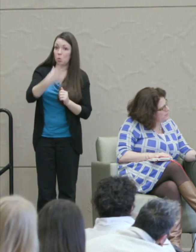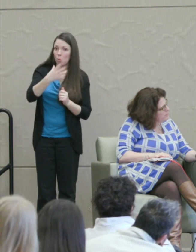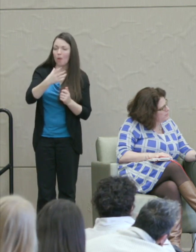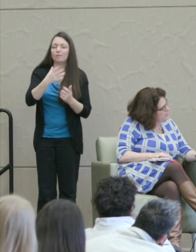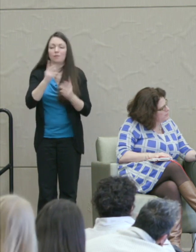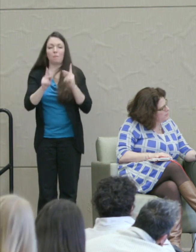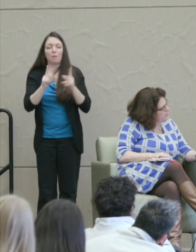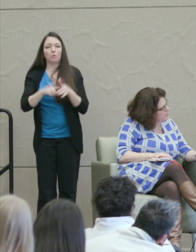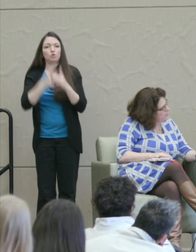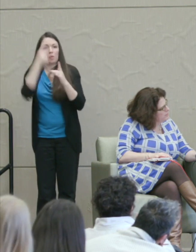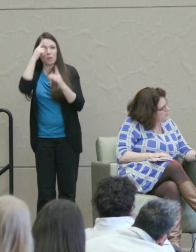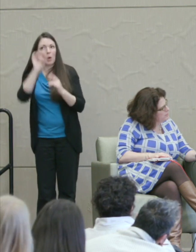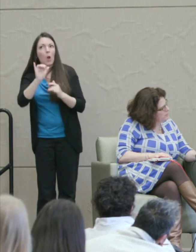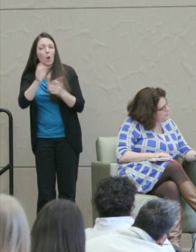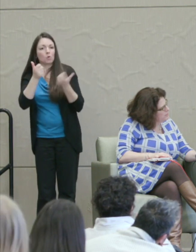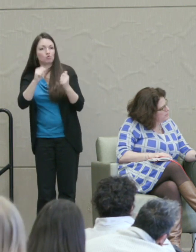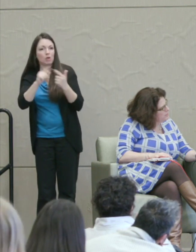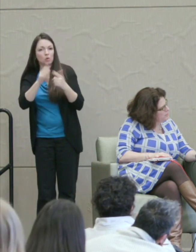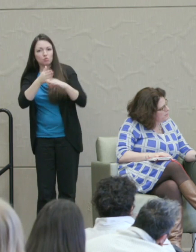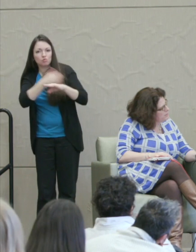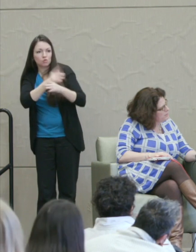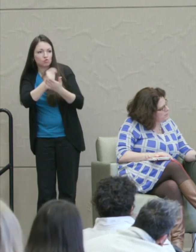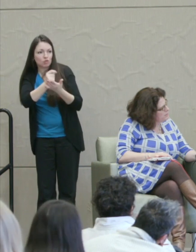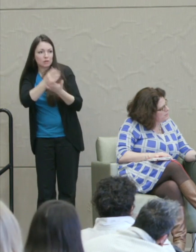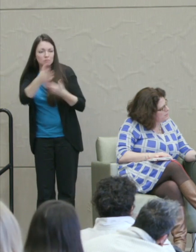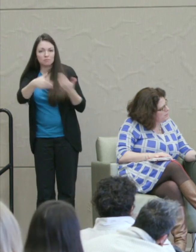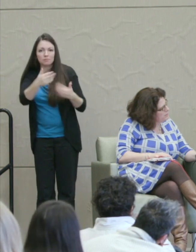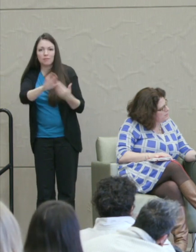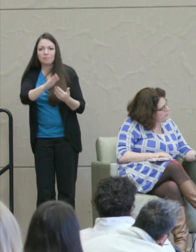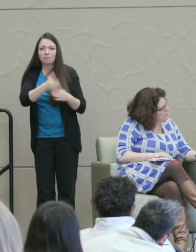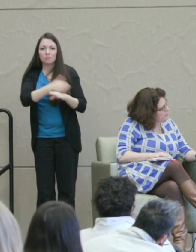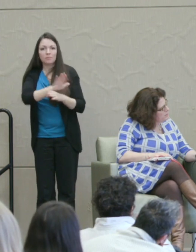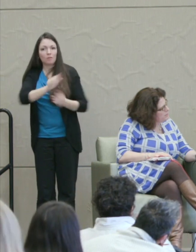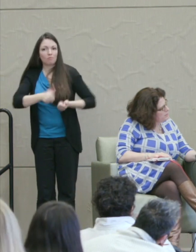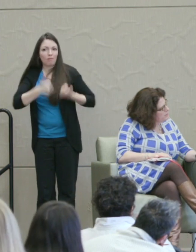Martha Nussbaum: Hatred by contrast I think is directed at the whole person.